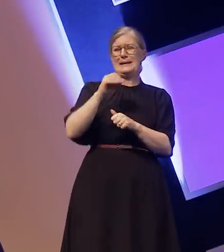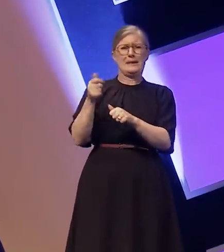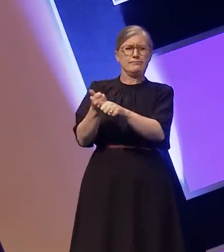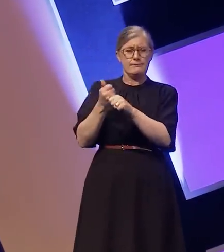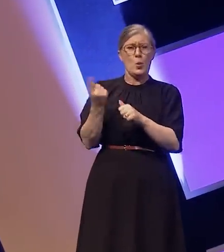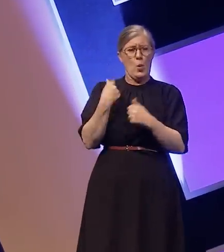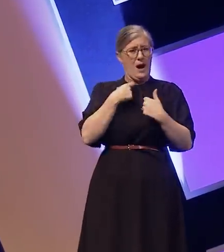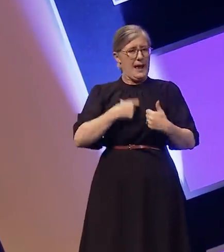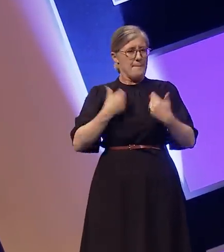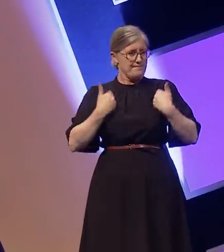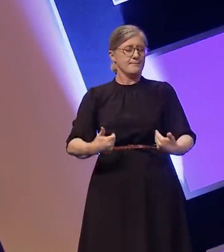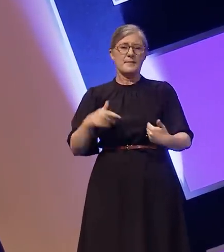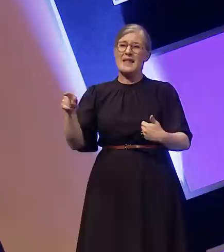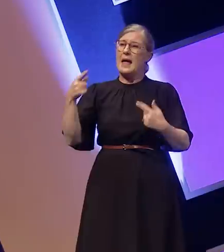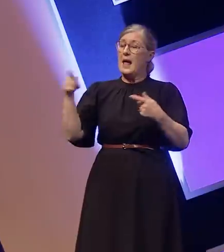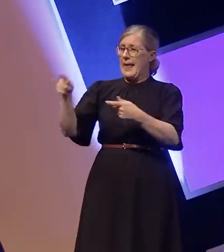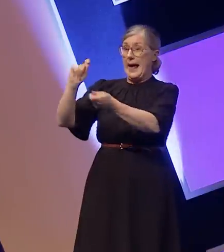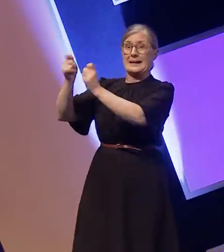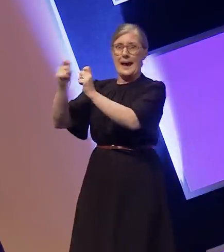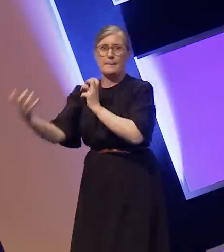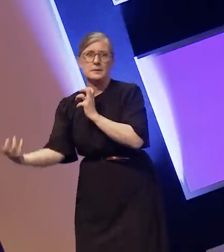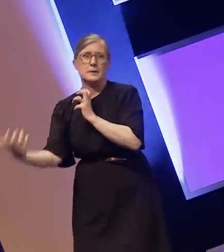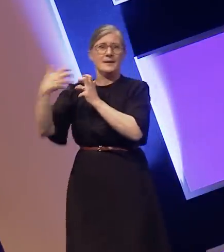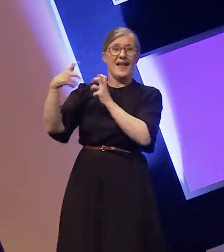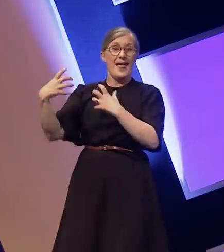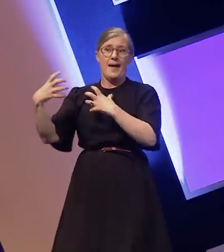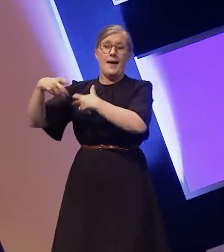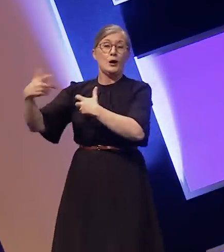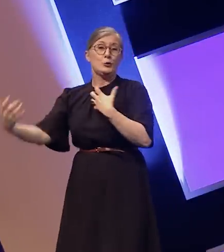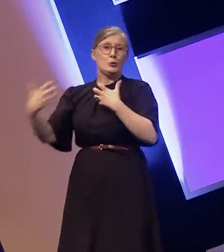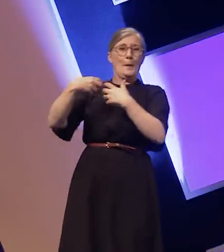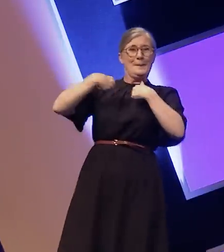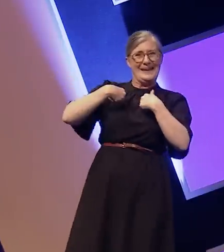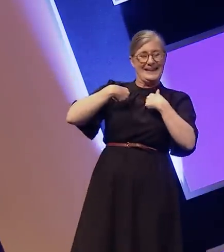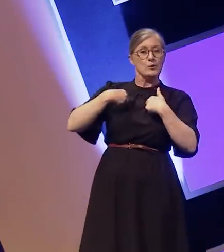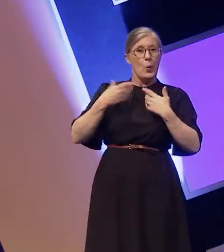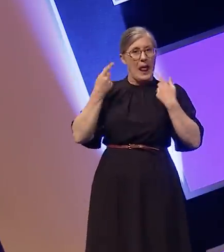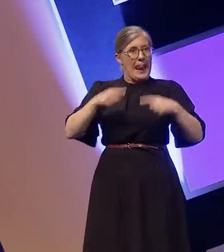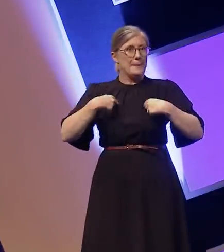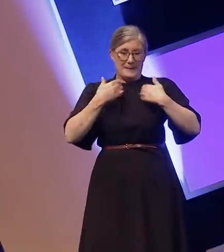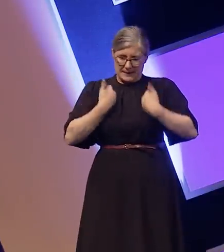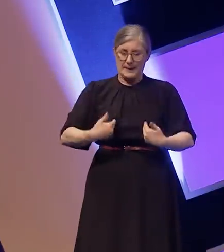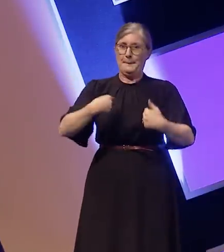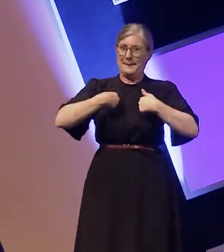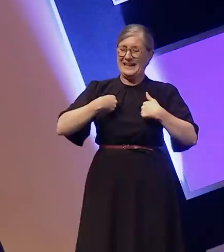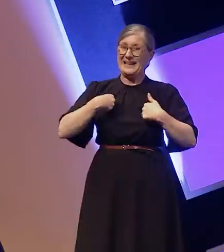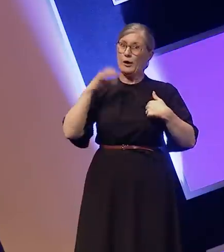adapted and allowed me to be for the first time ever, Rose. Not just a deaf person. So to everyone on the